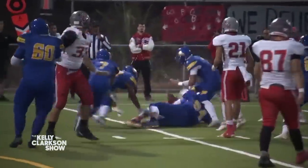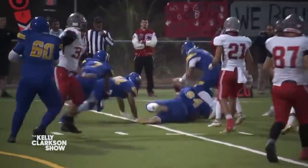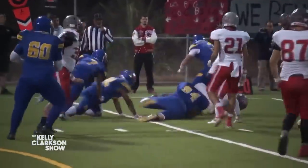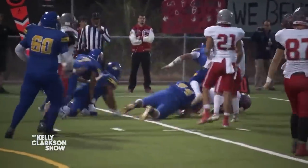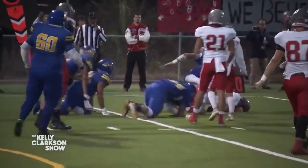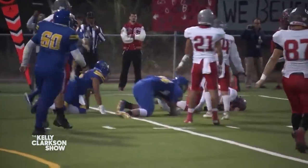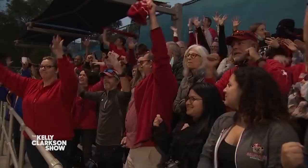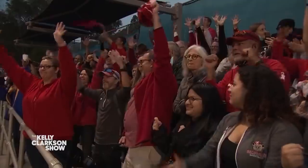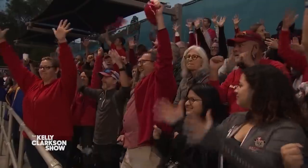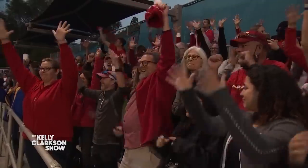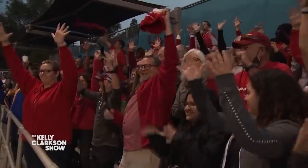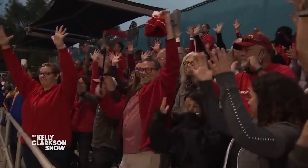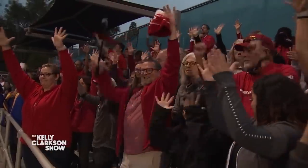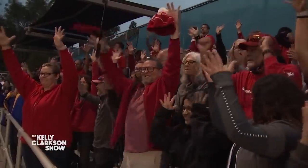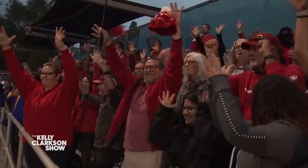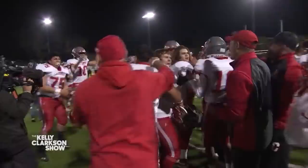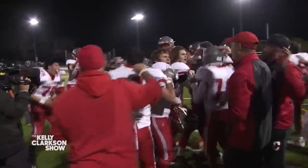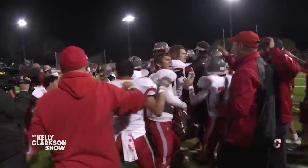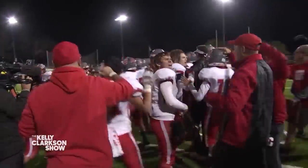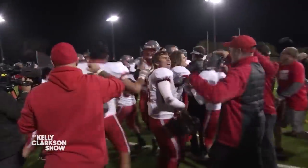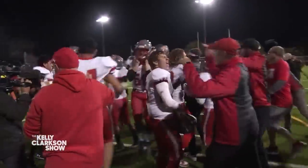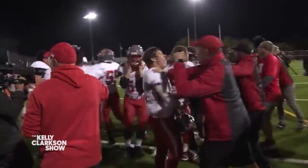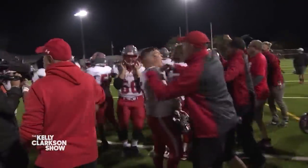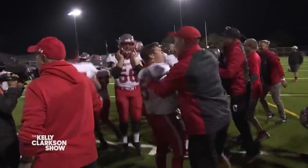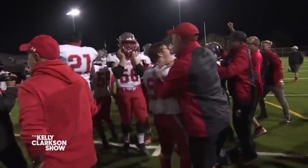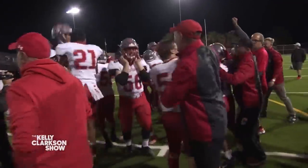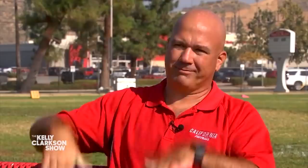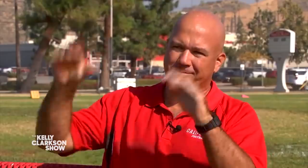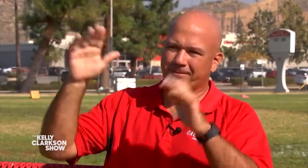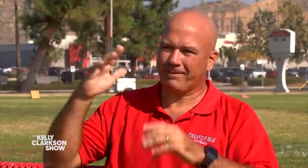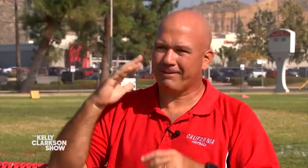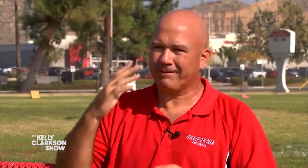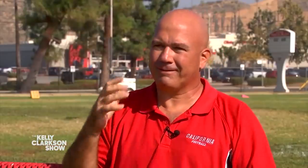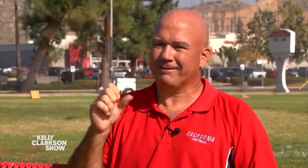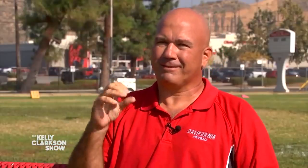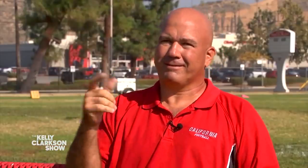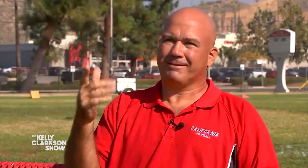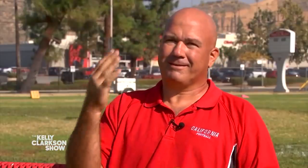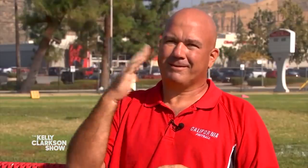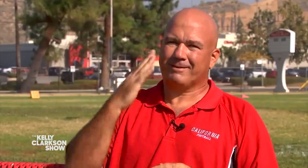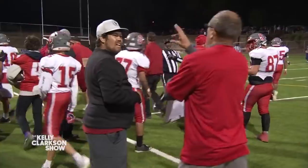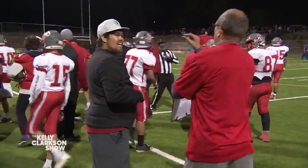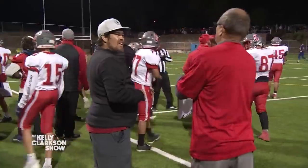made it all the way to the State Championship Game. I've known most of these boys their entire lives.